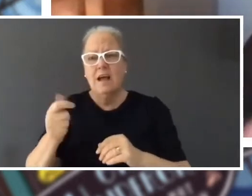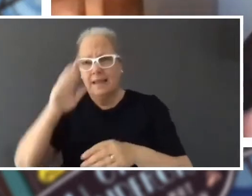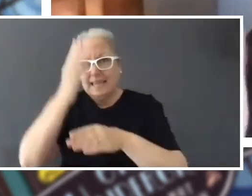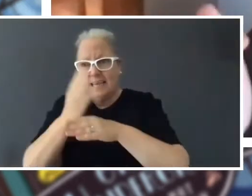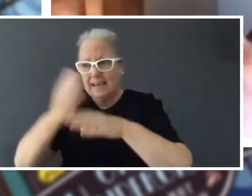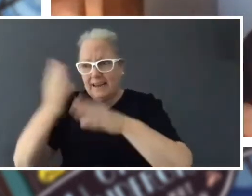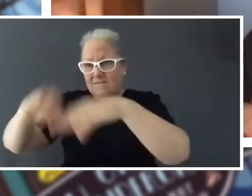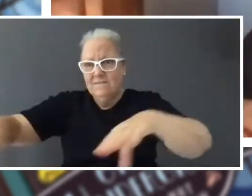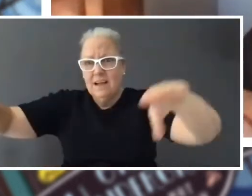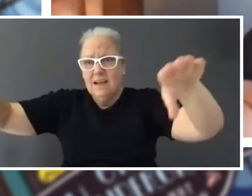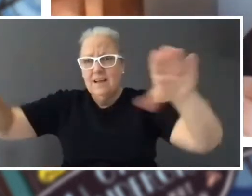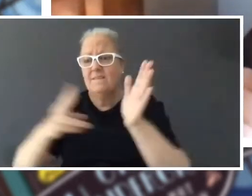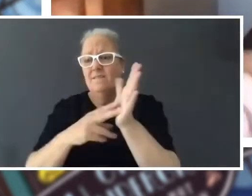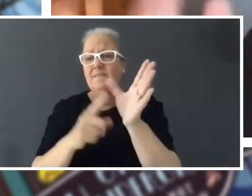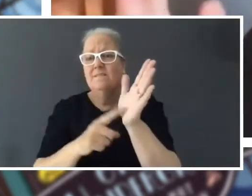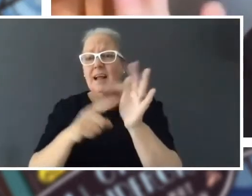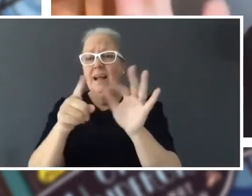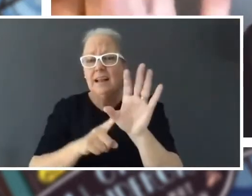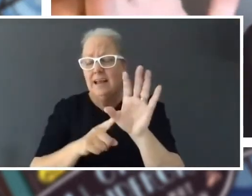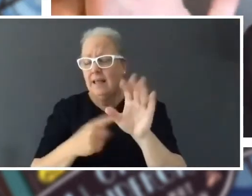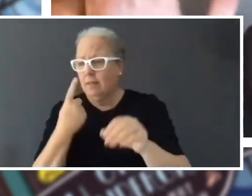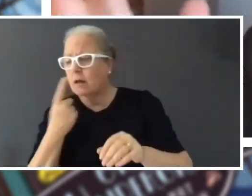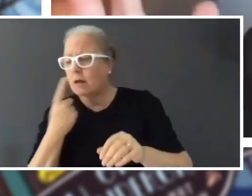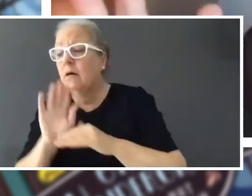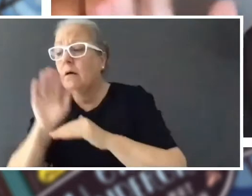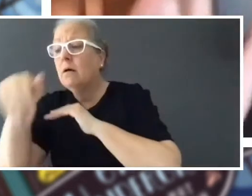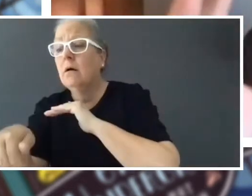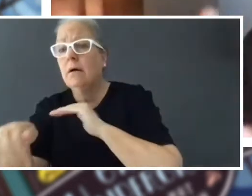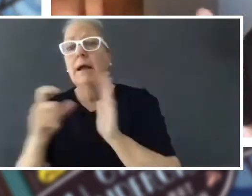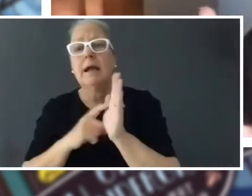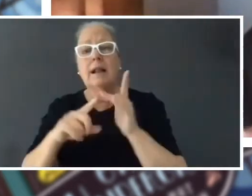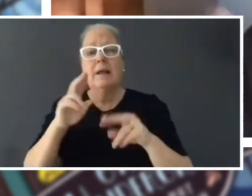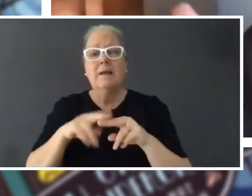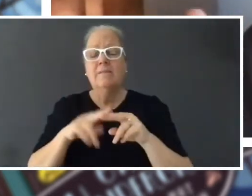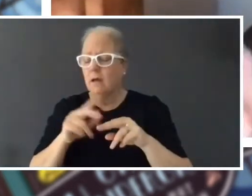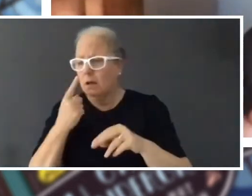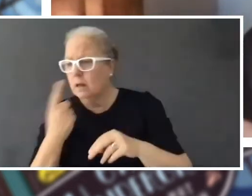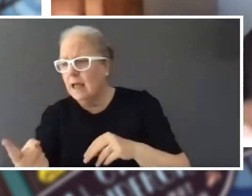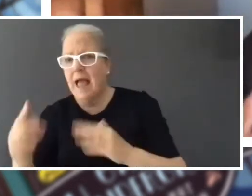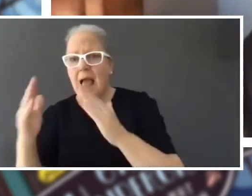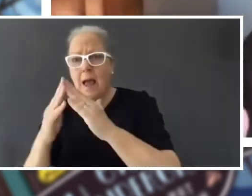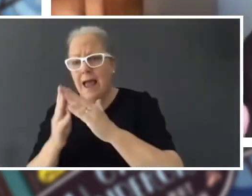and in the valley they find a cliff on top of the cliff, they find a house, under the house they find a cave